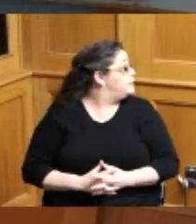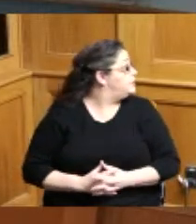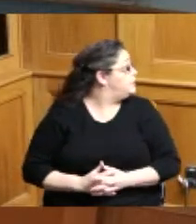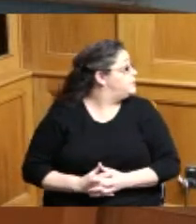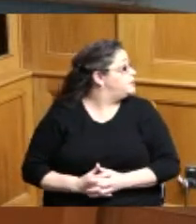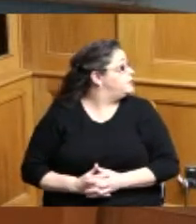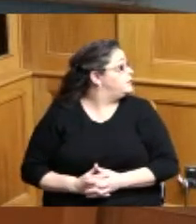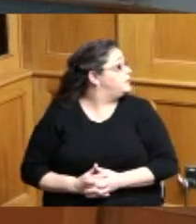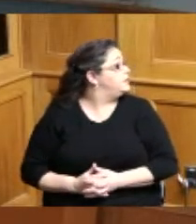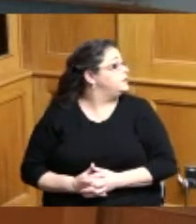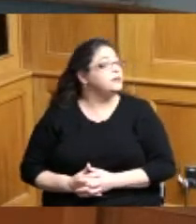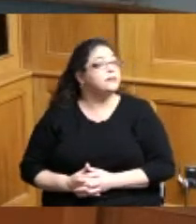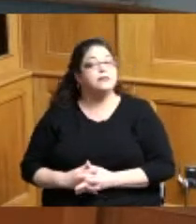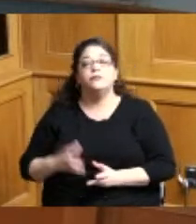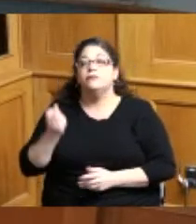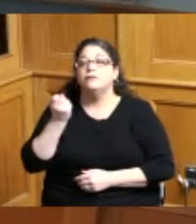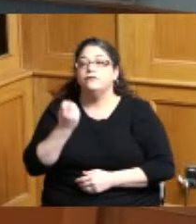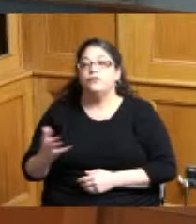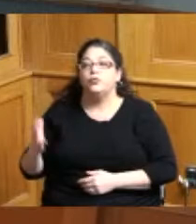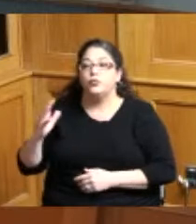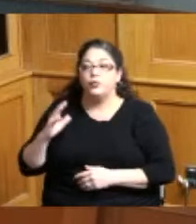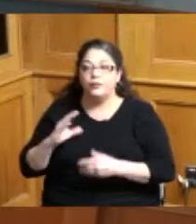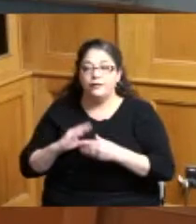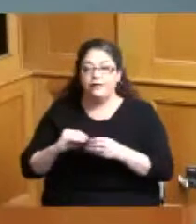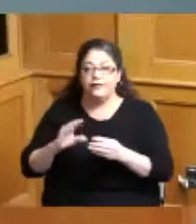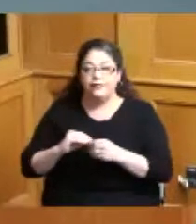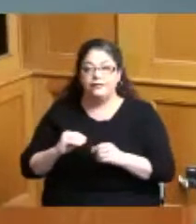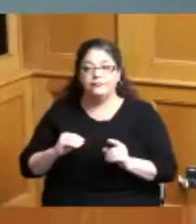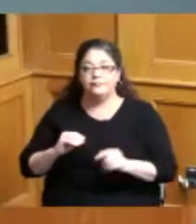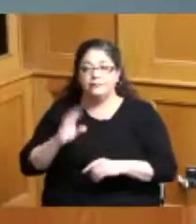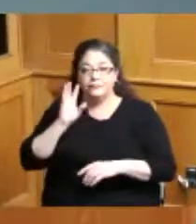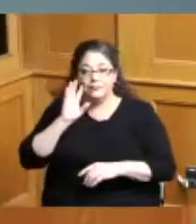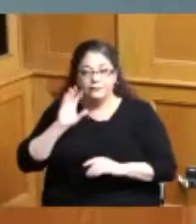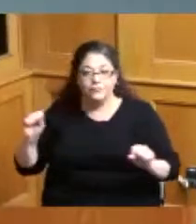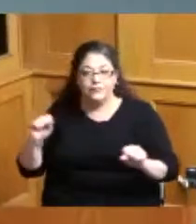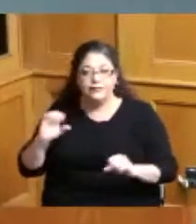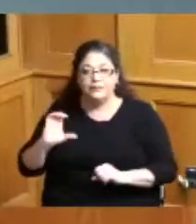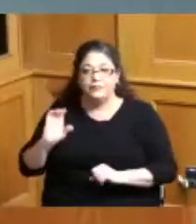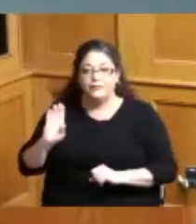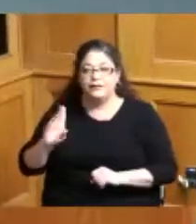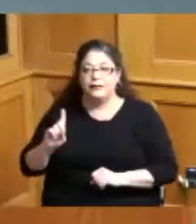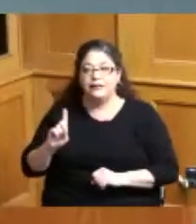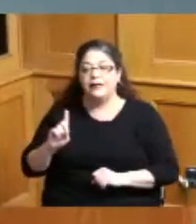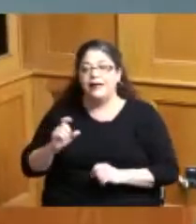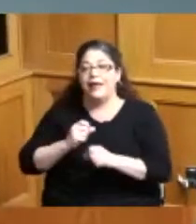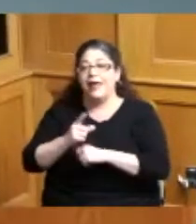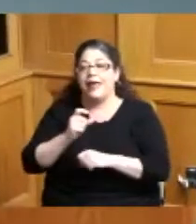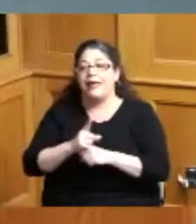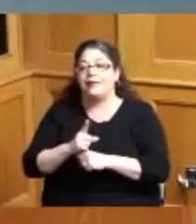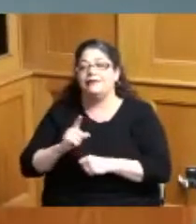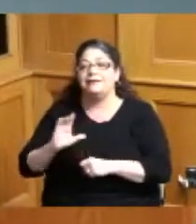just a few things I attended the CVB annual meeting Cincinnati visitors bureau and was able